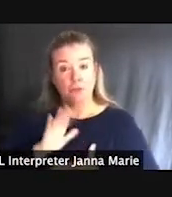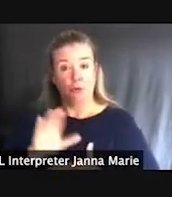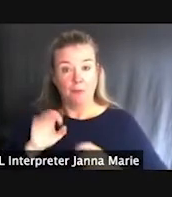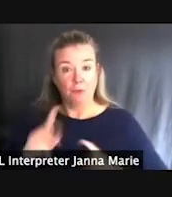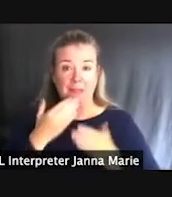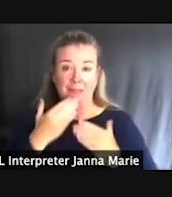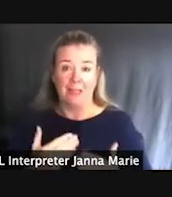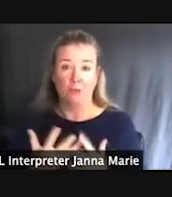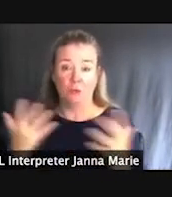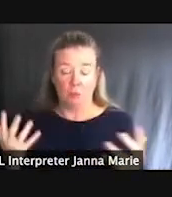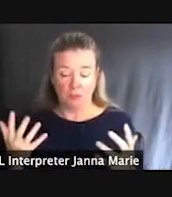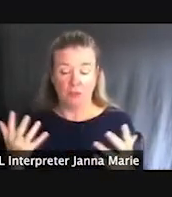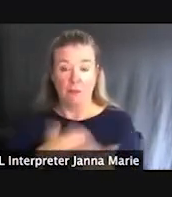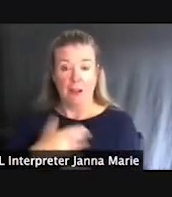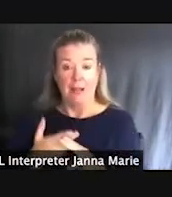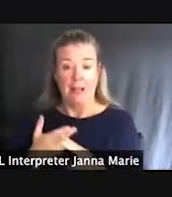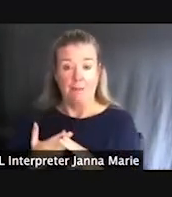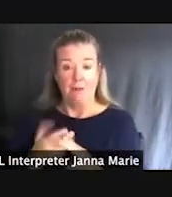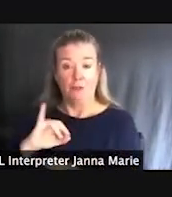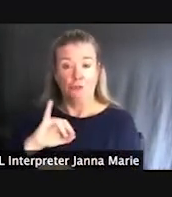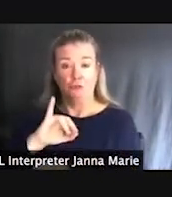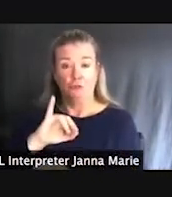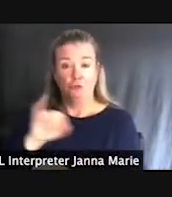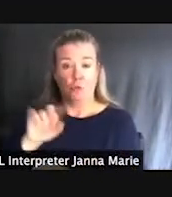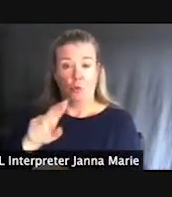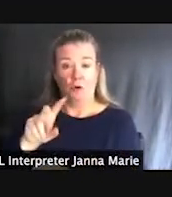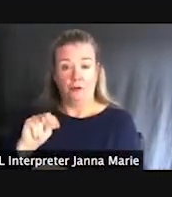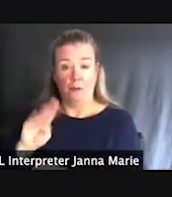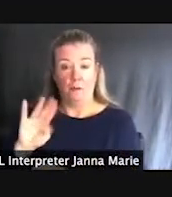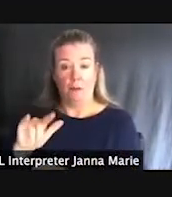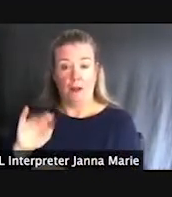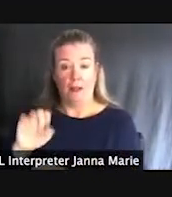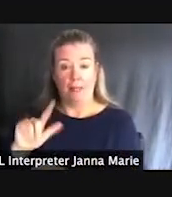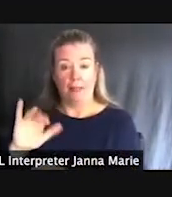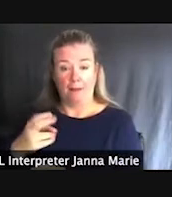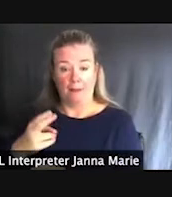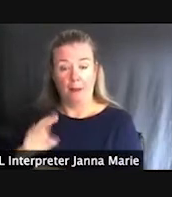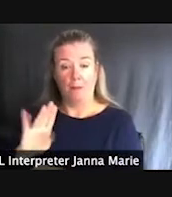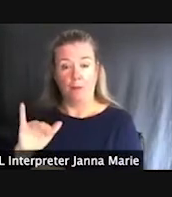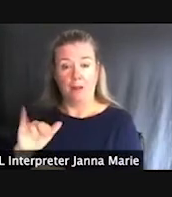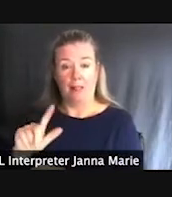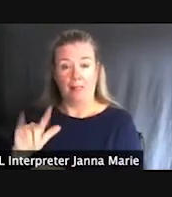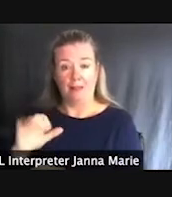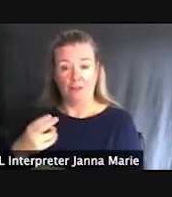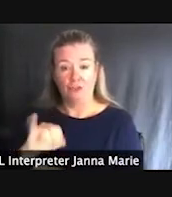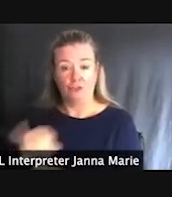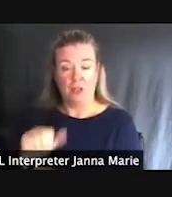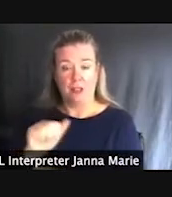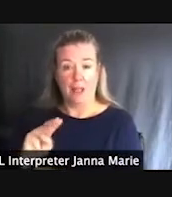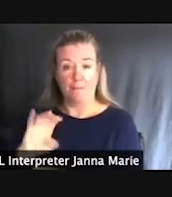My name is Jordan Byelich and you'll see my email there is byelichj@michigan.gov.